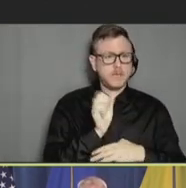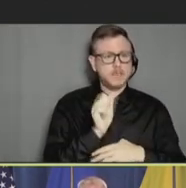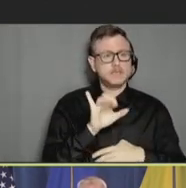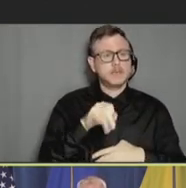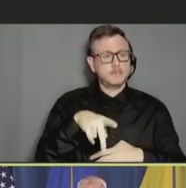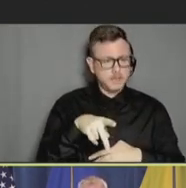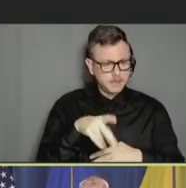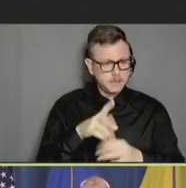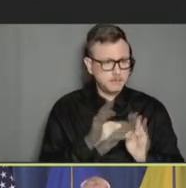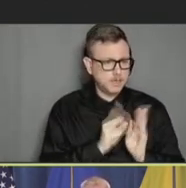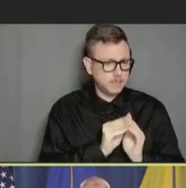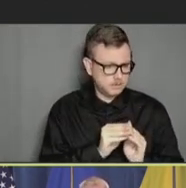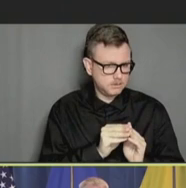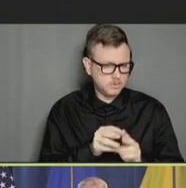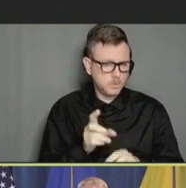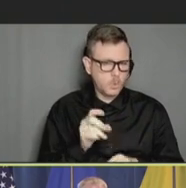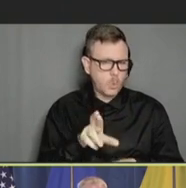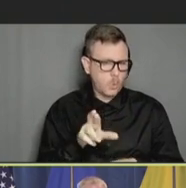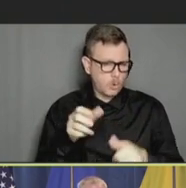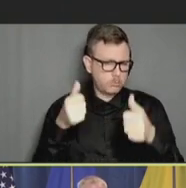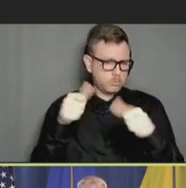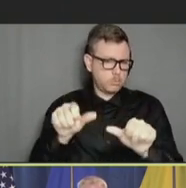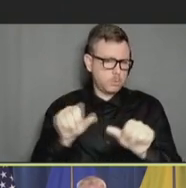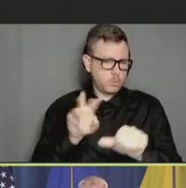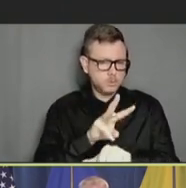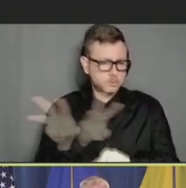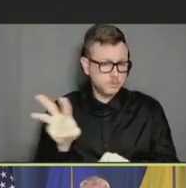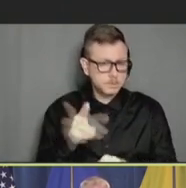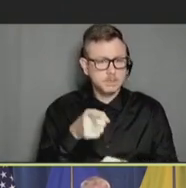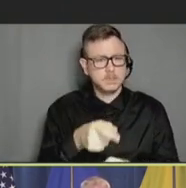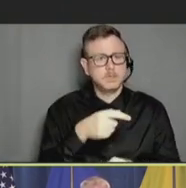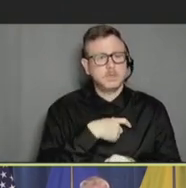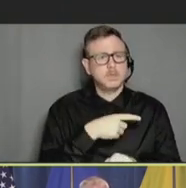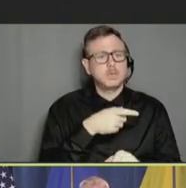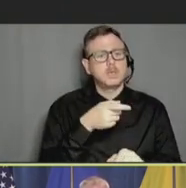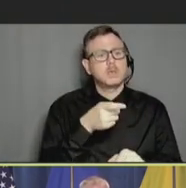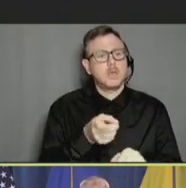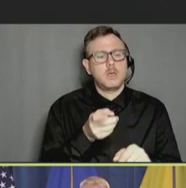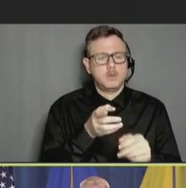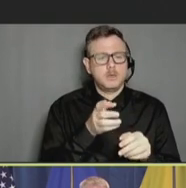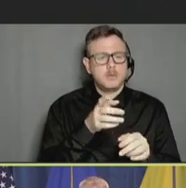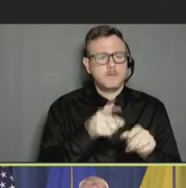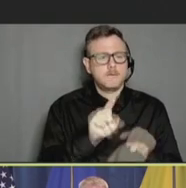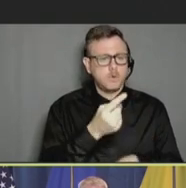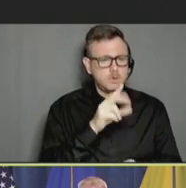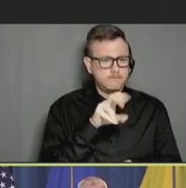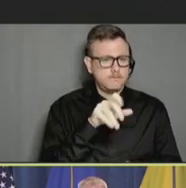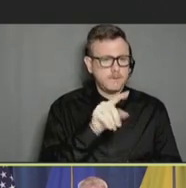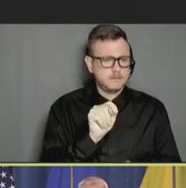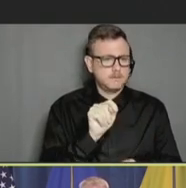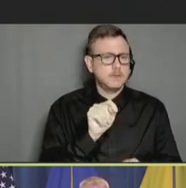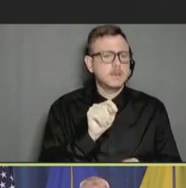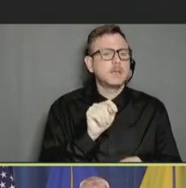placement on the website. Our initial VaST assessment was January 27th of anaphylaxis